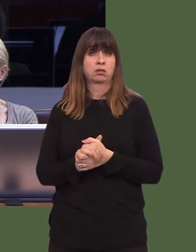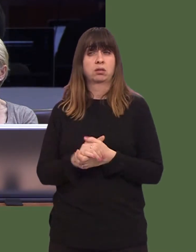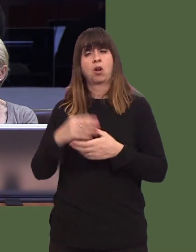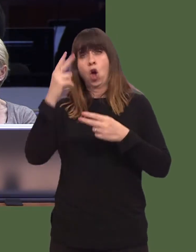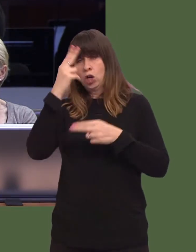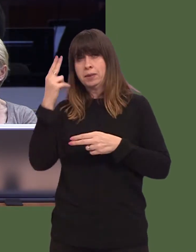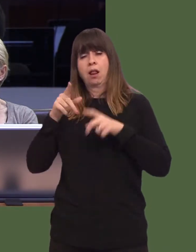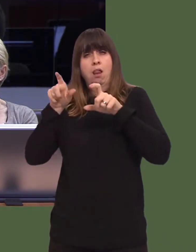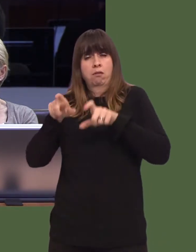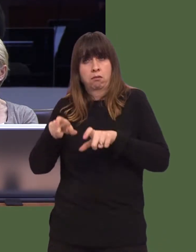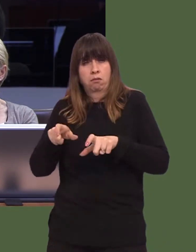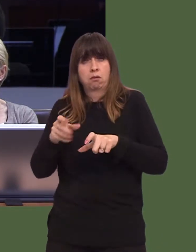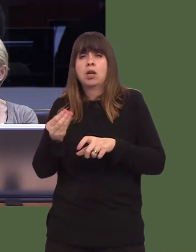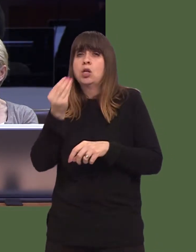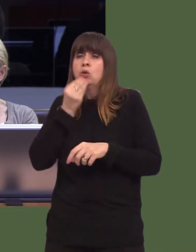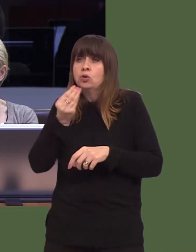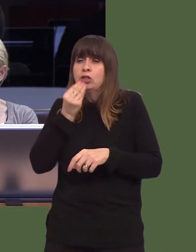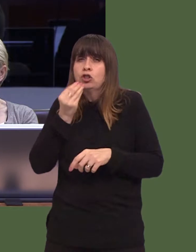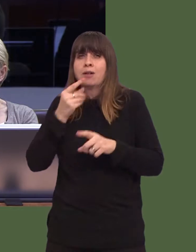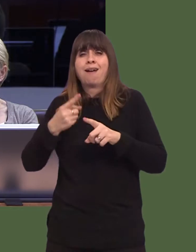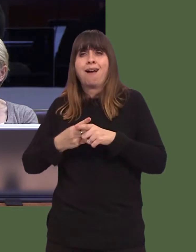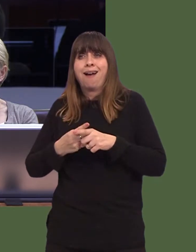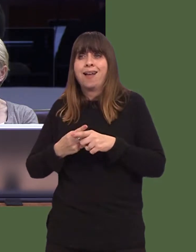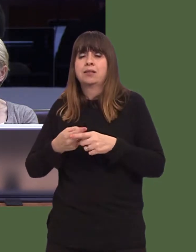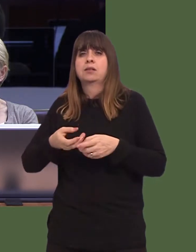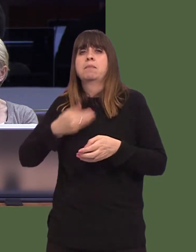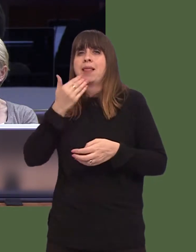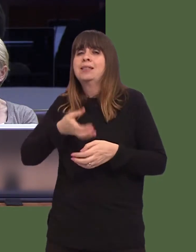Hospital nutrition is a basic healthcare need, Iím sure youíll agree with me on that.